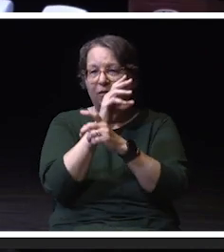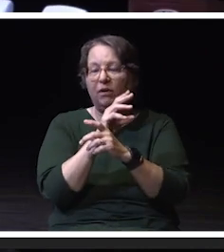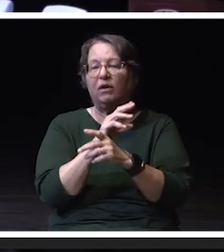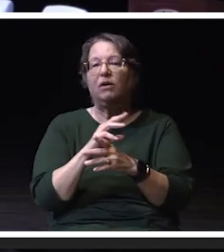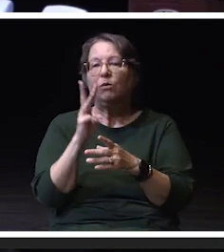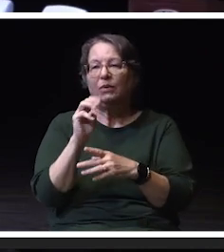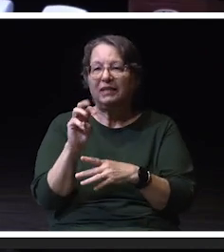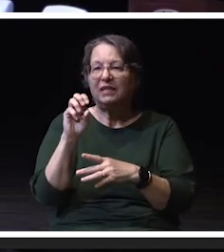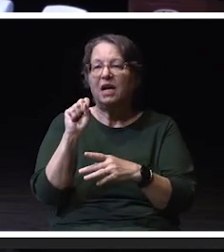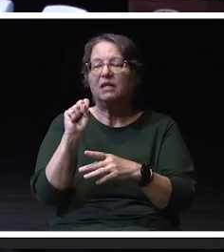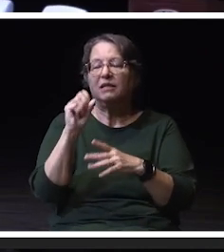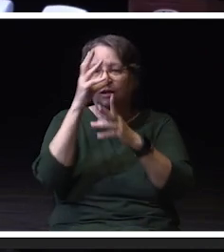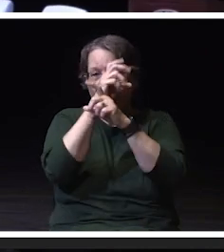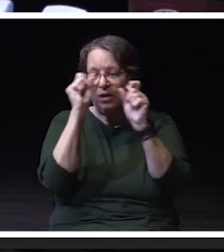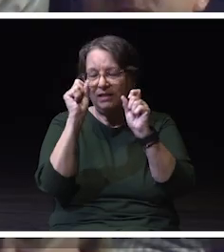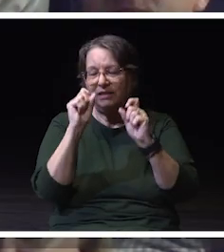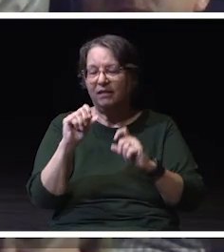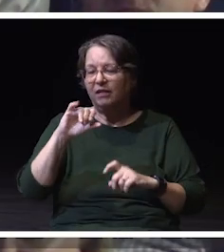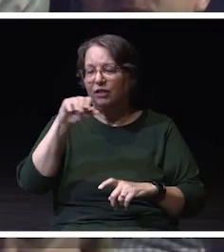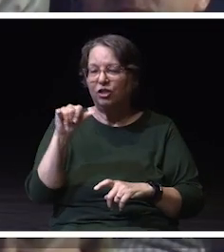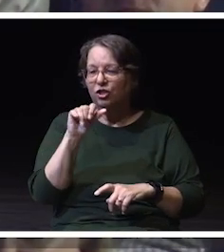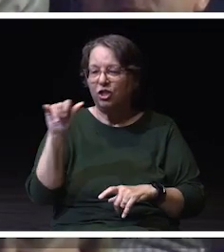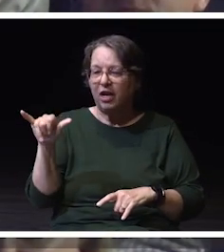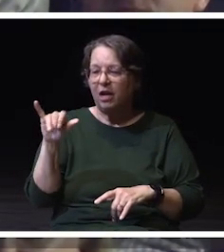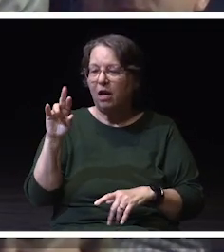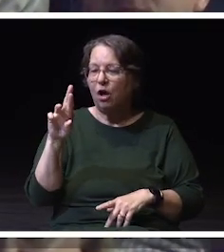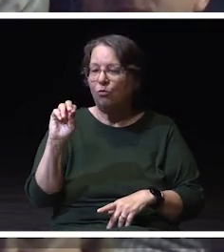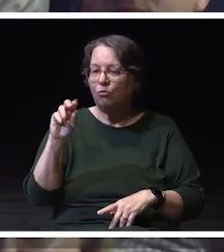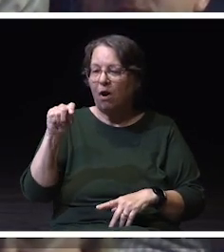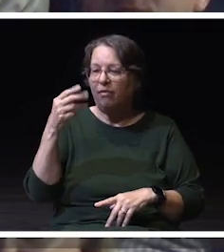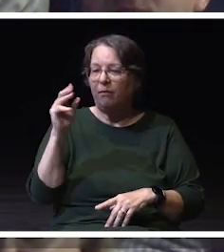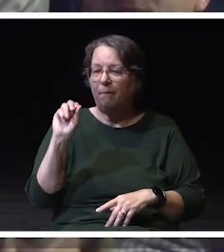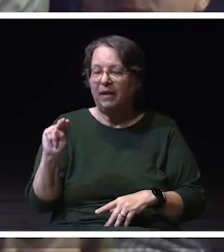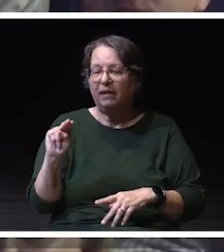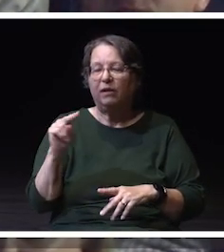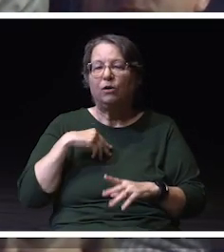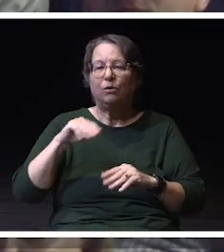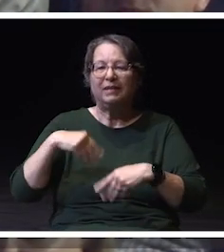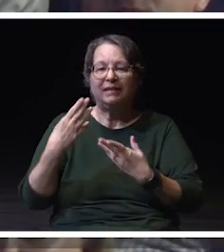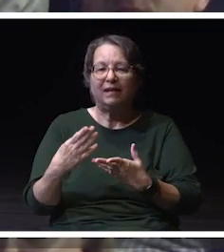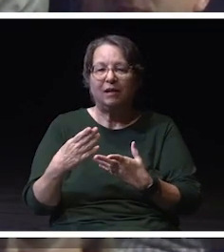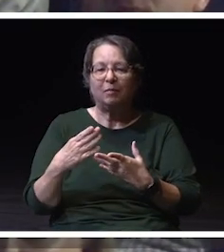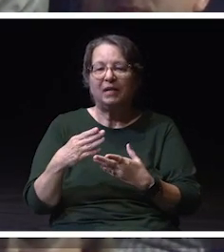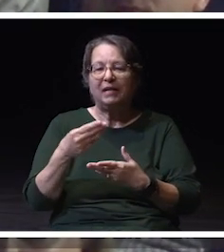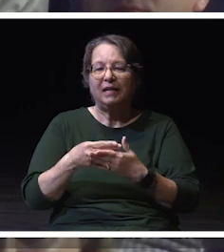who has put forth a 2025-2027 system budget request